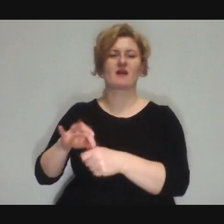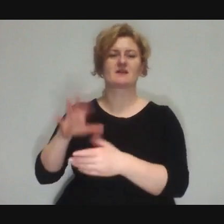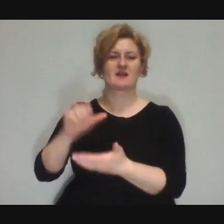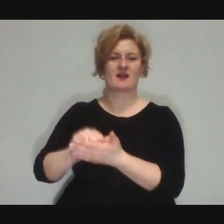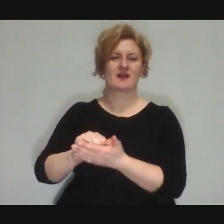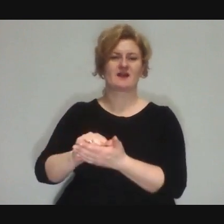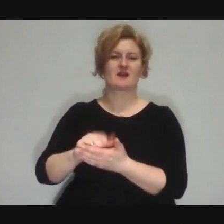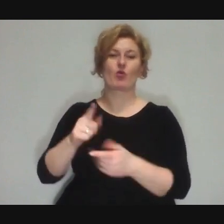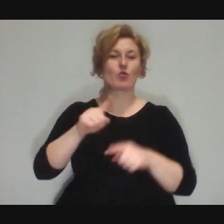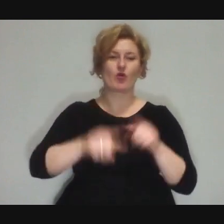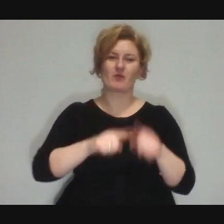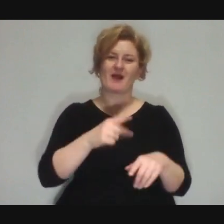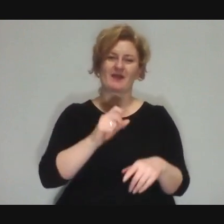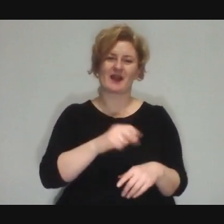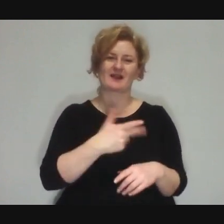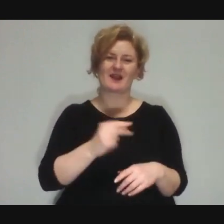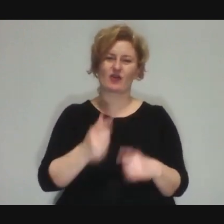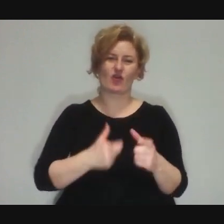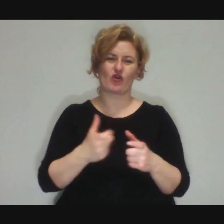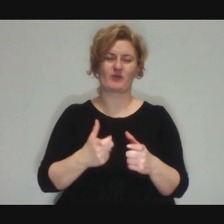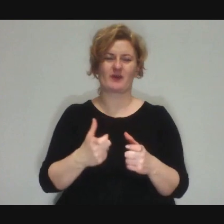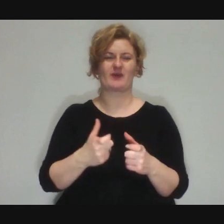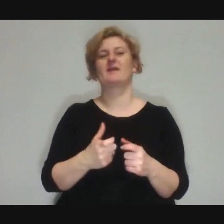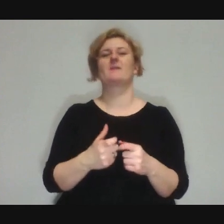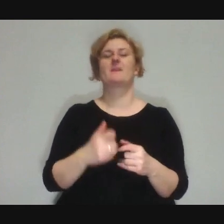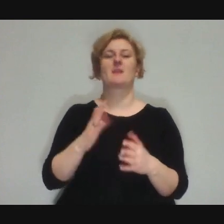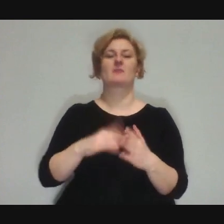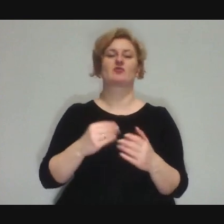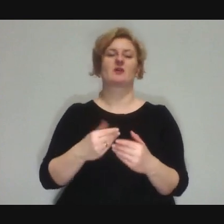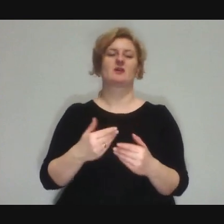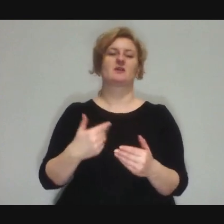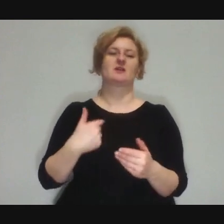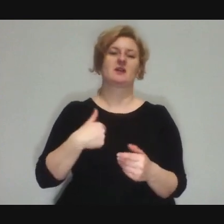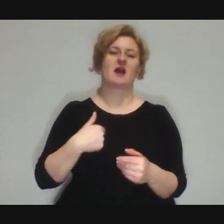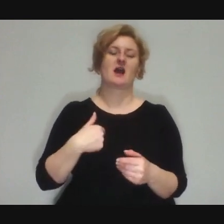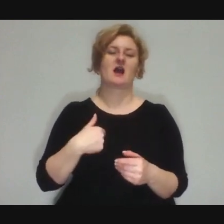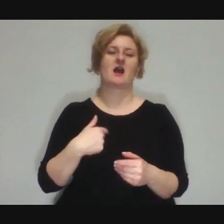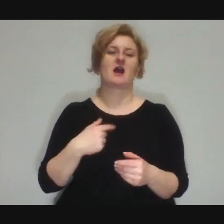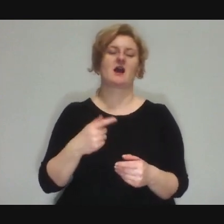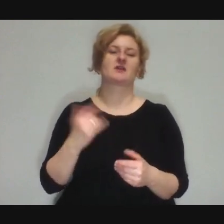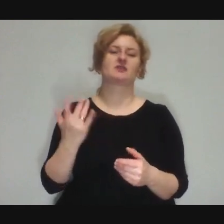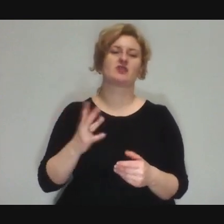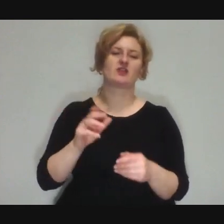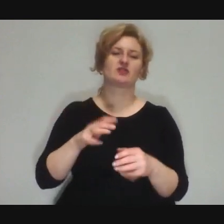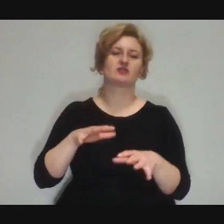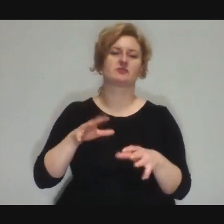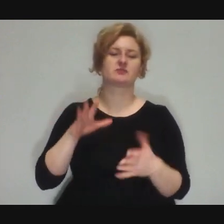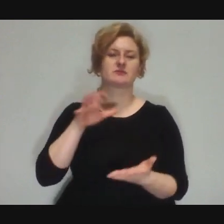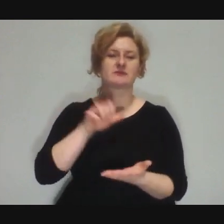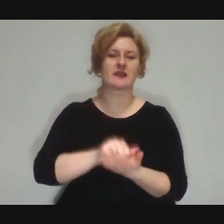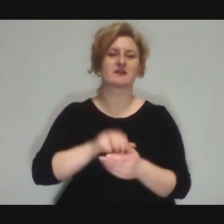Marek: Yeah, those are the rules, the way it works at the cultural centre or some places.